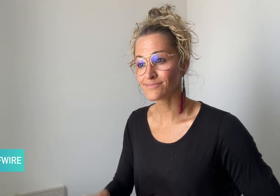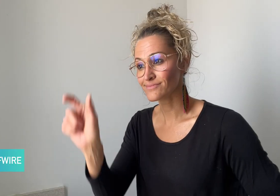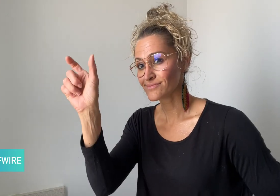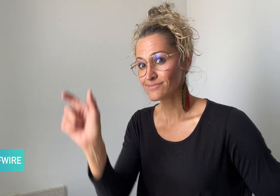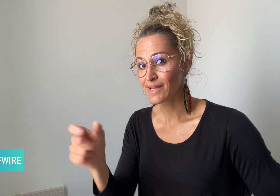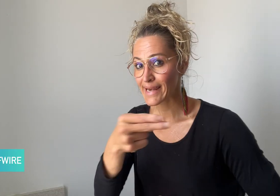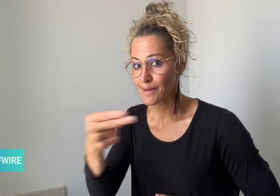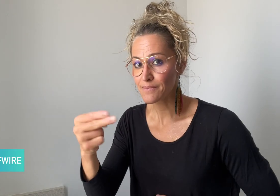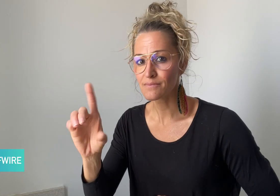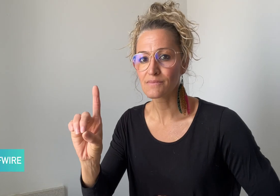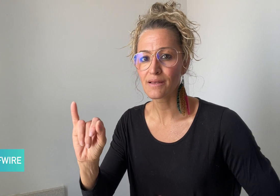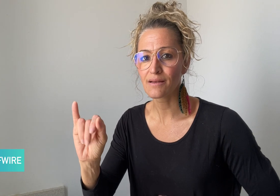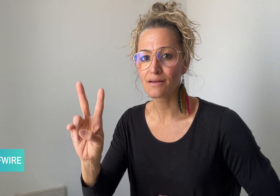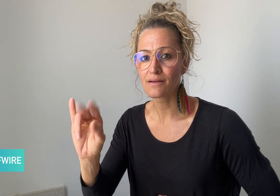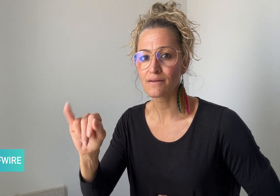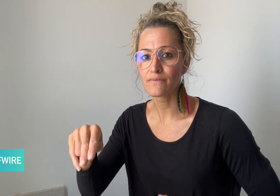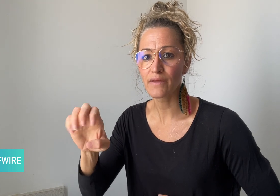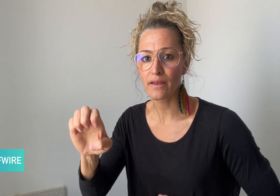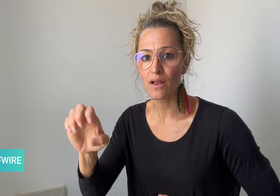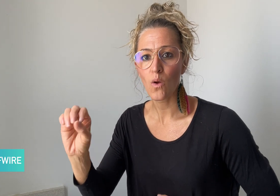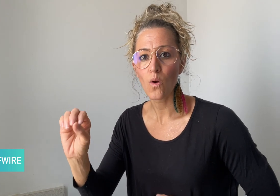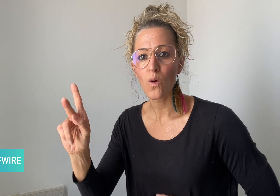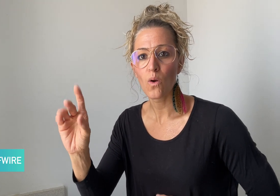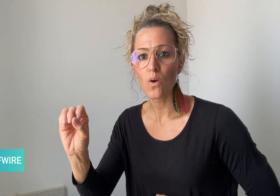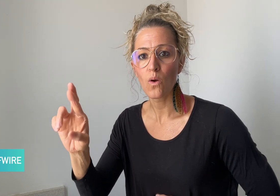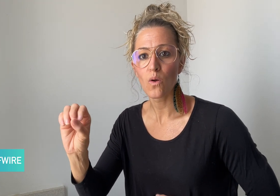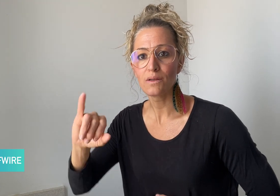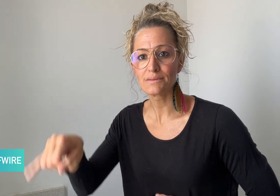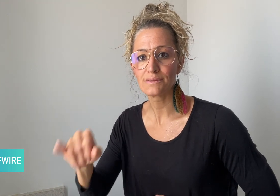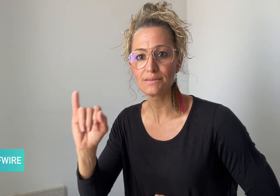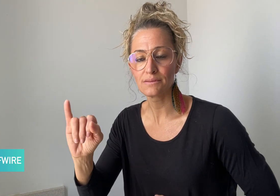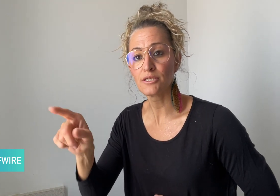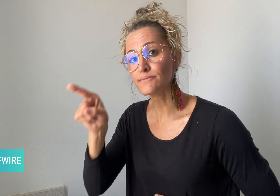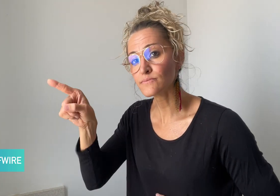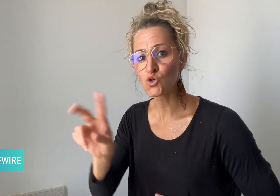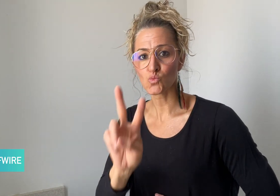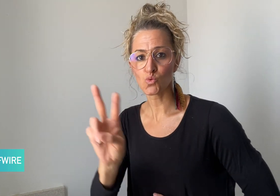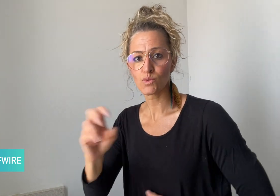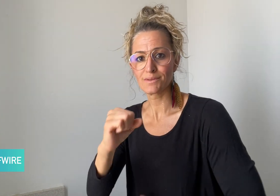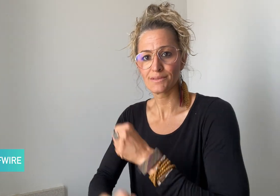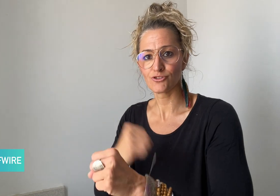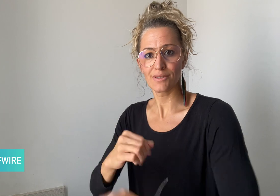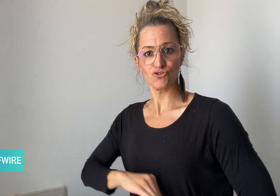Divine Okoroji, a 22-year-old, was born Deaf in one ear.